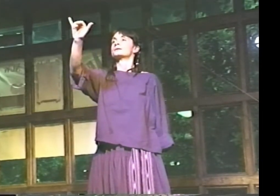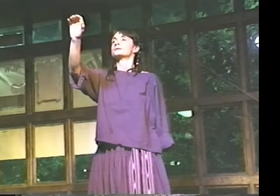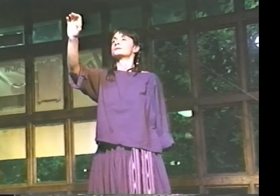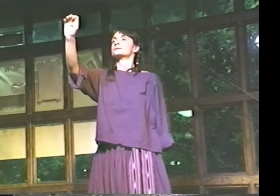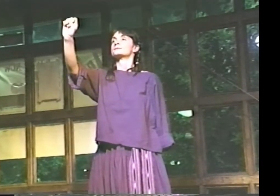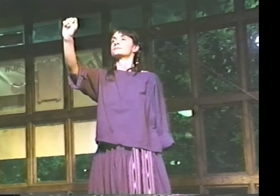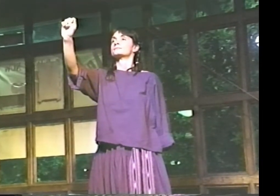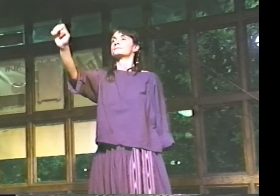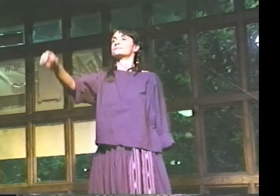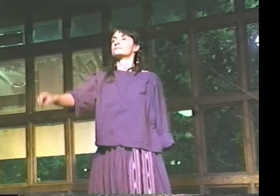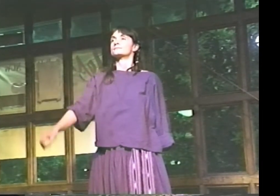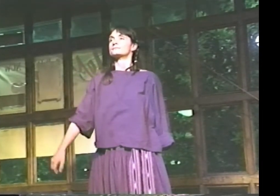"WILLY."